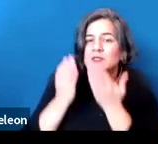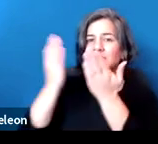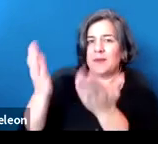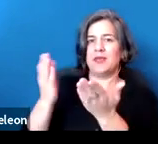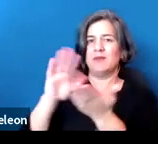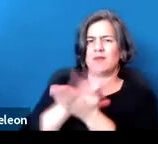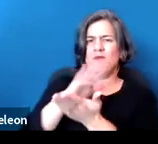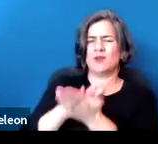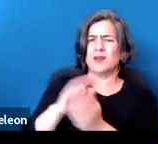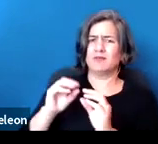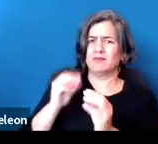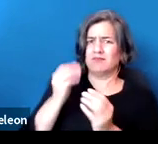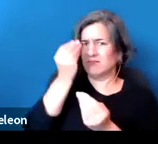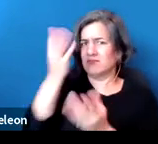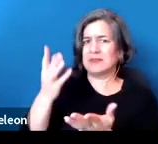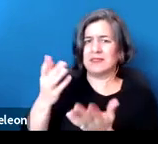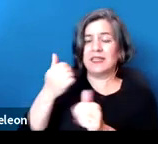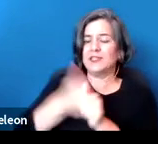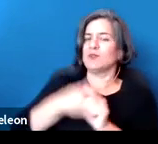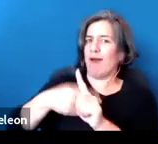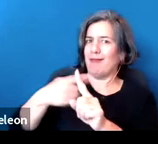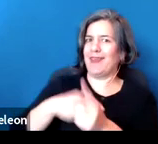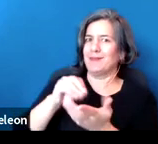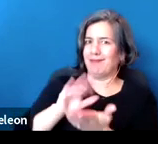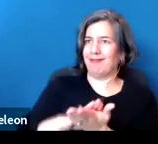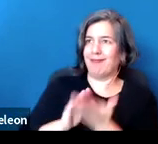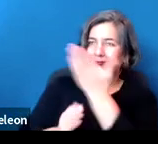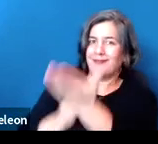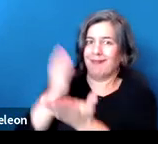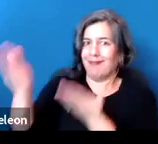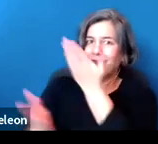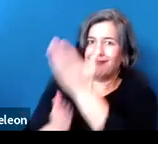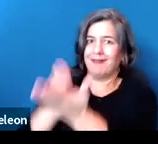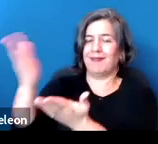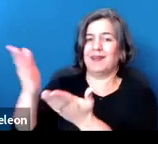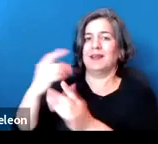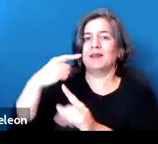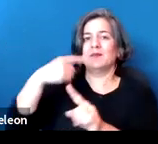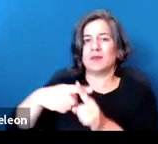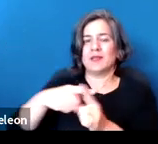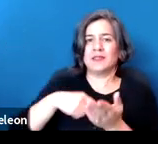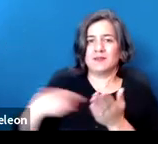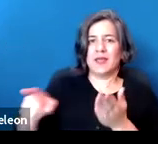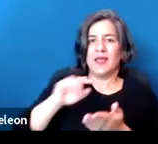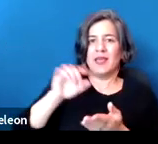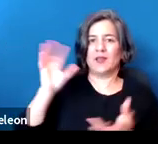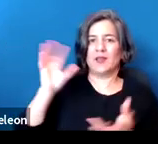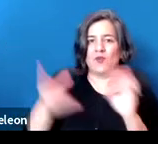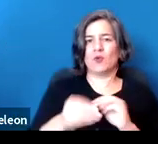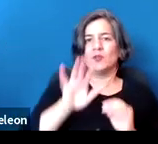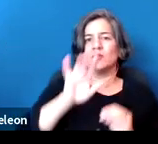for each month and pay a total of 25% of the rent due